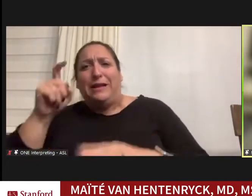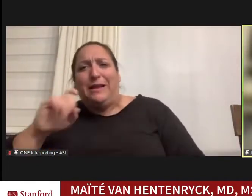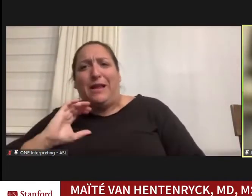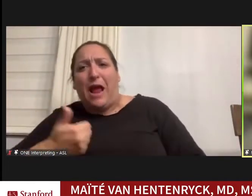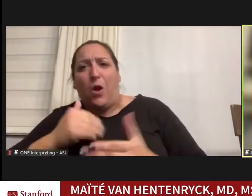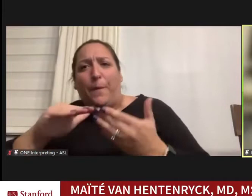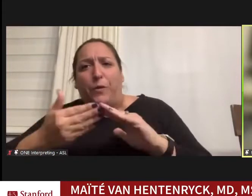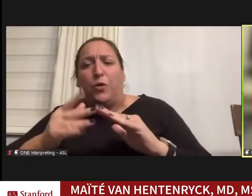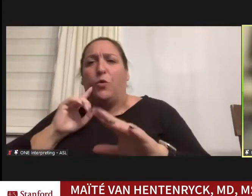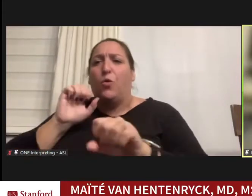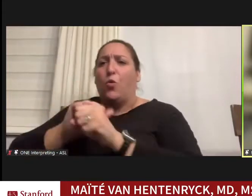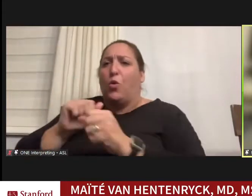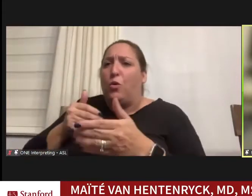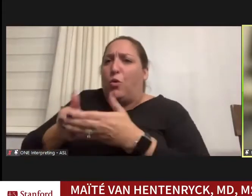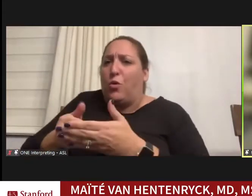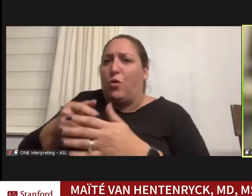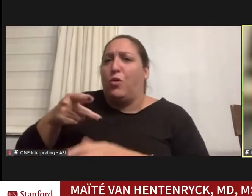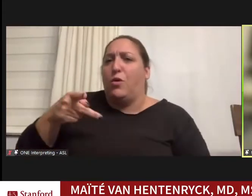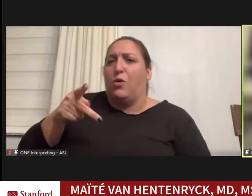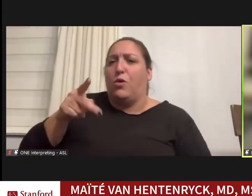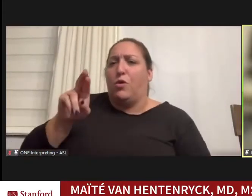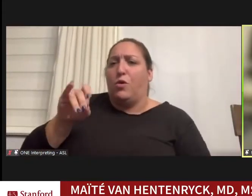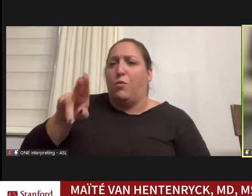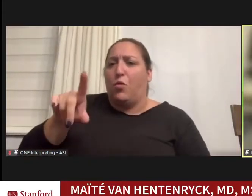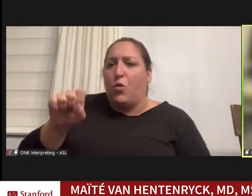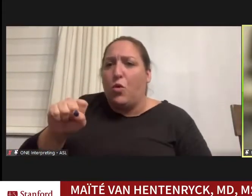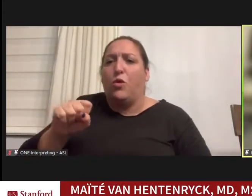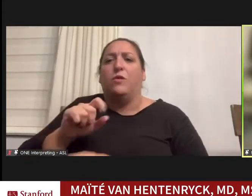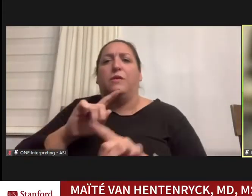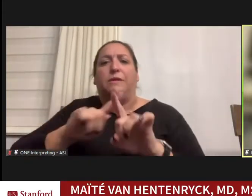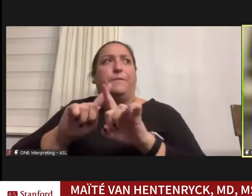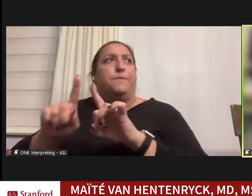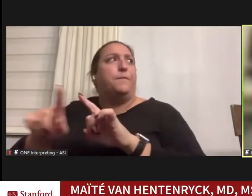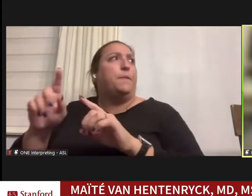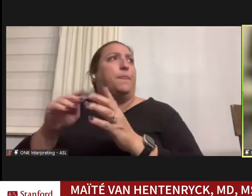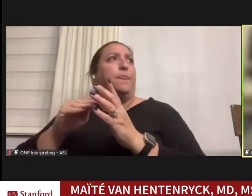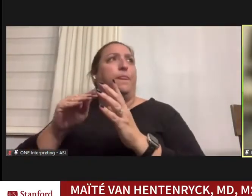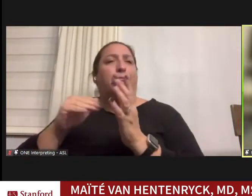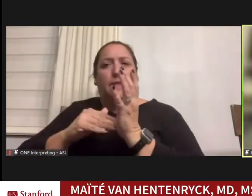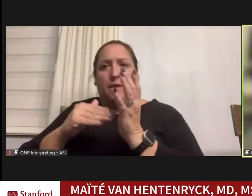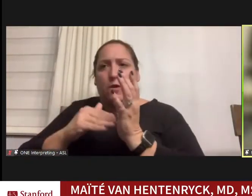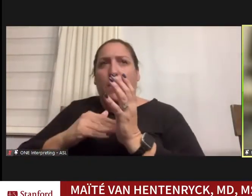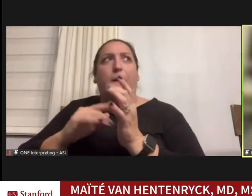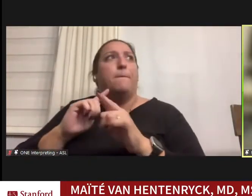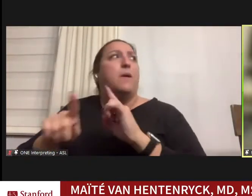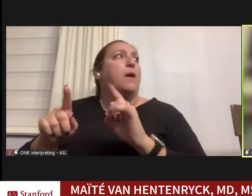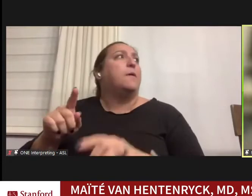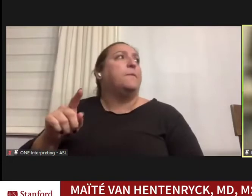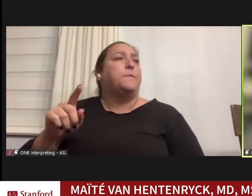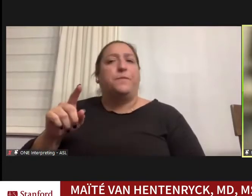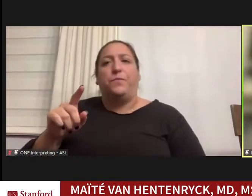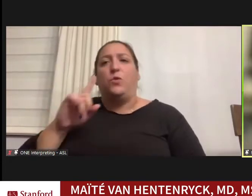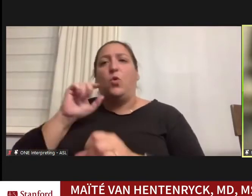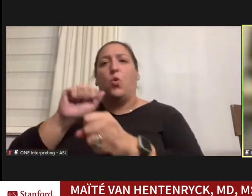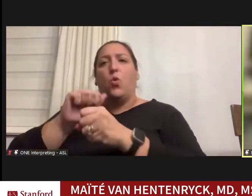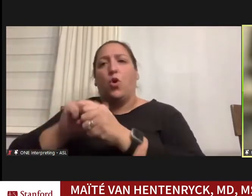with Dr. Peter Poullos and SMAC, and everyone, and they're working on a mentorship program,